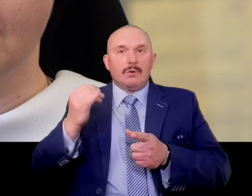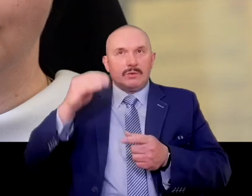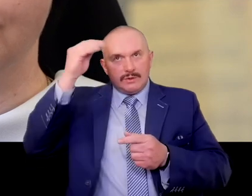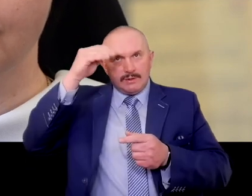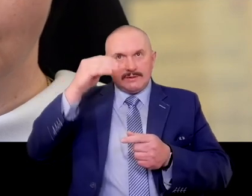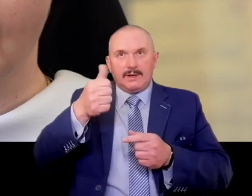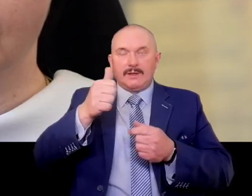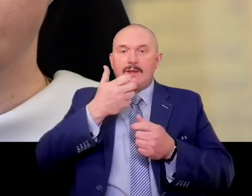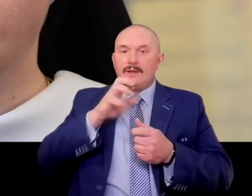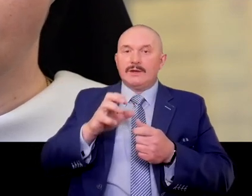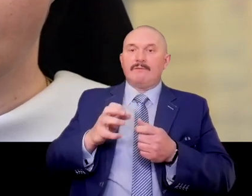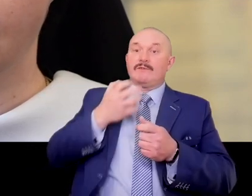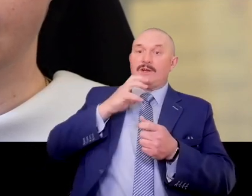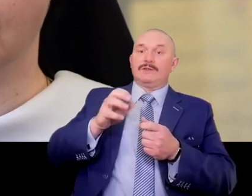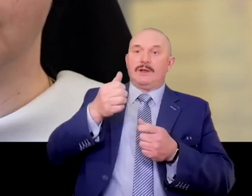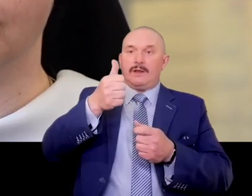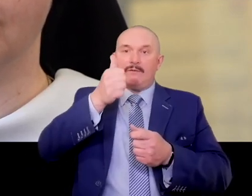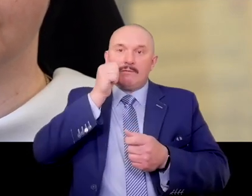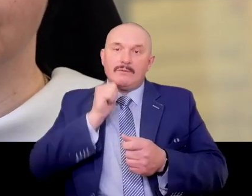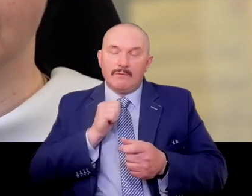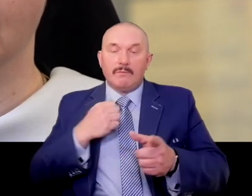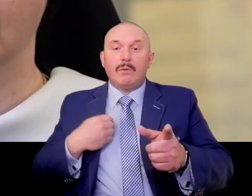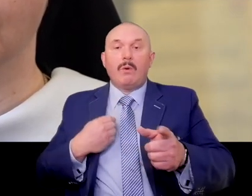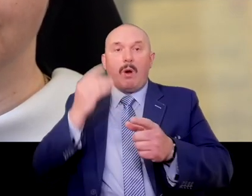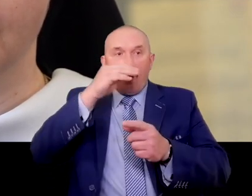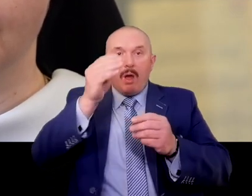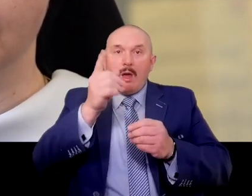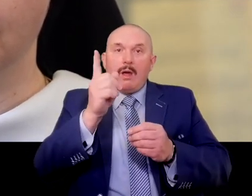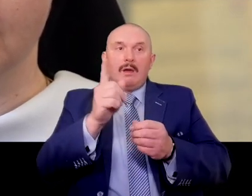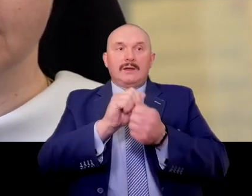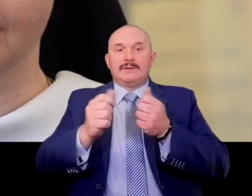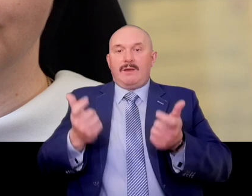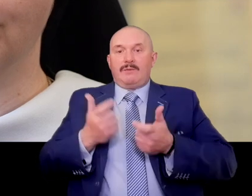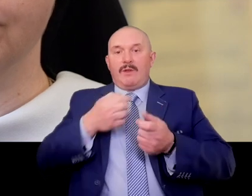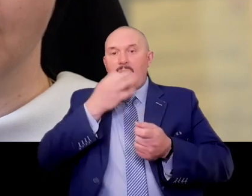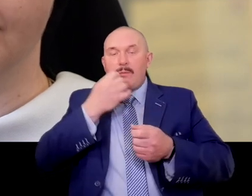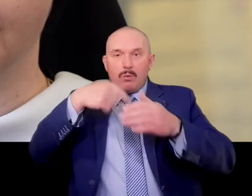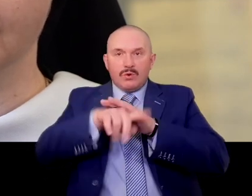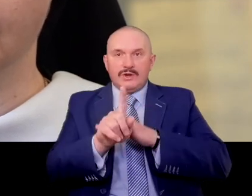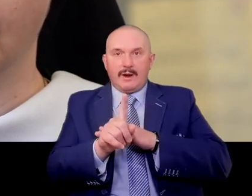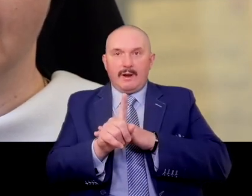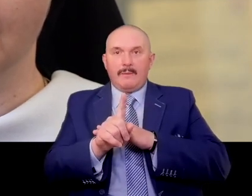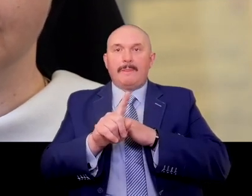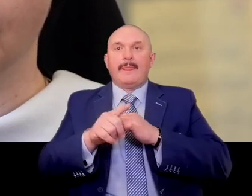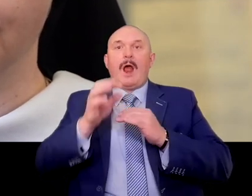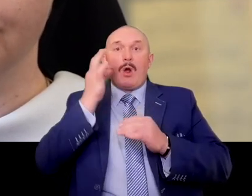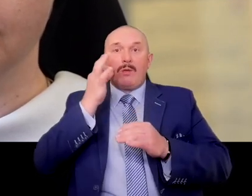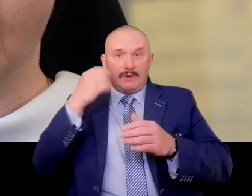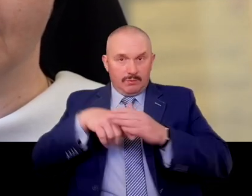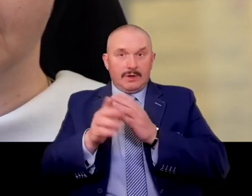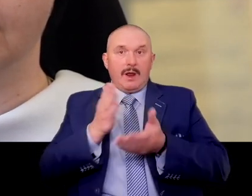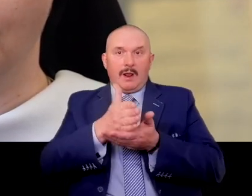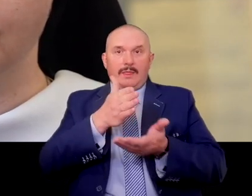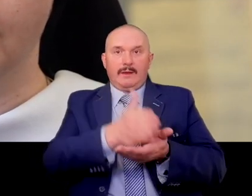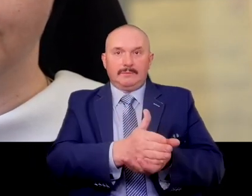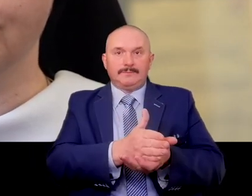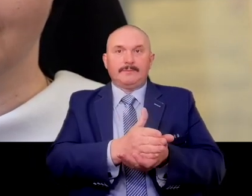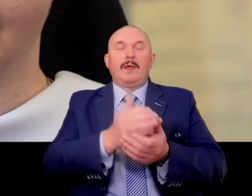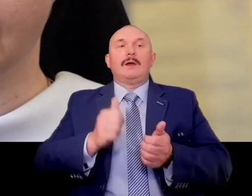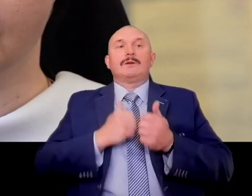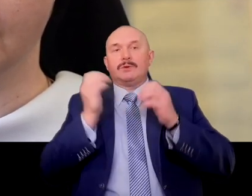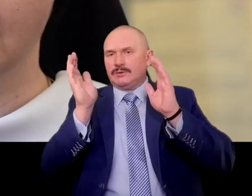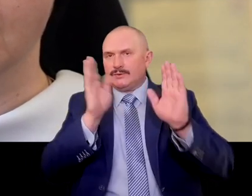came and warned her that she was in danger. She begged her to leave home, to leave Wejherowo.